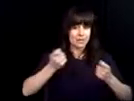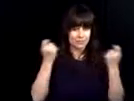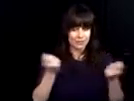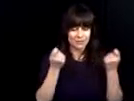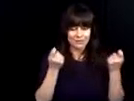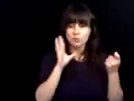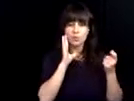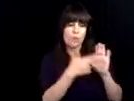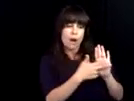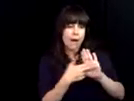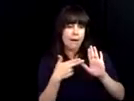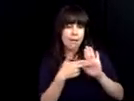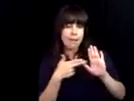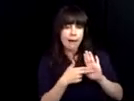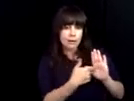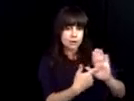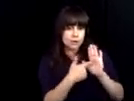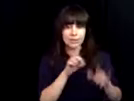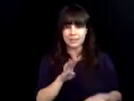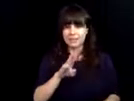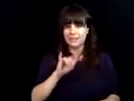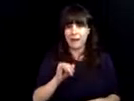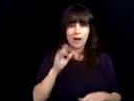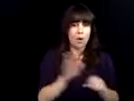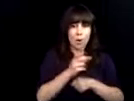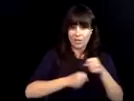here! We hope you will join us for future